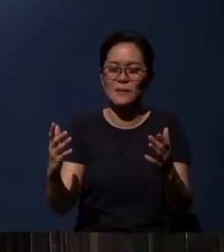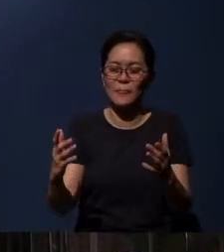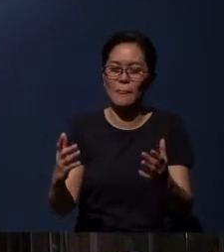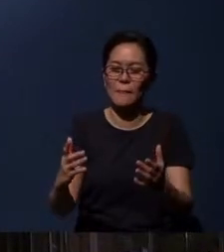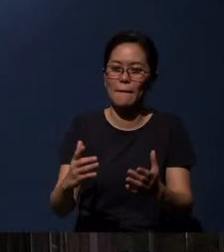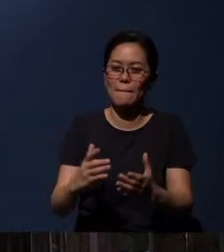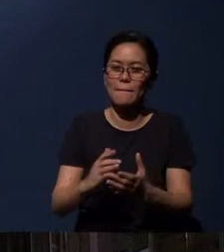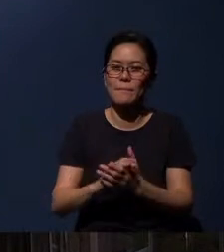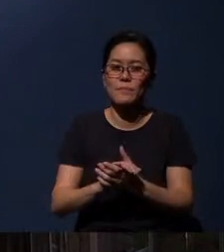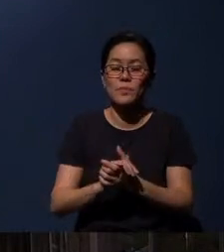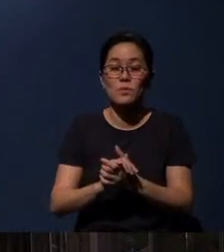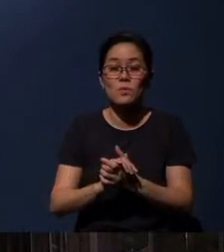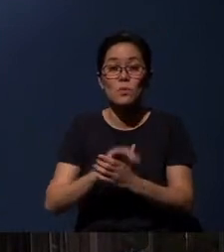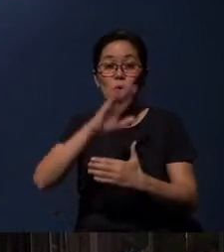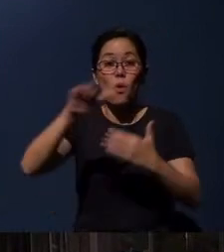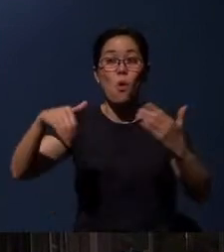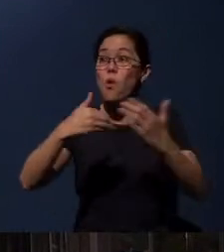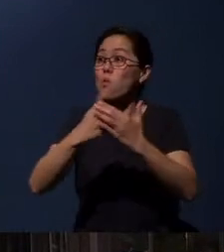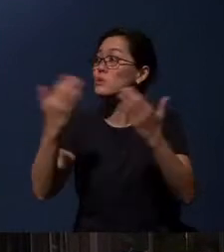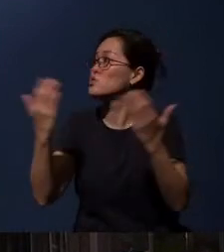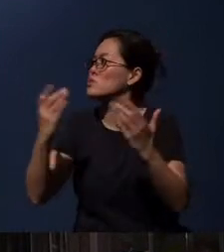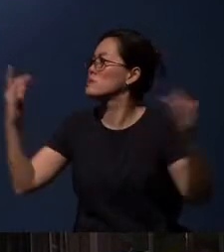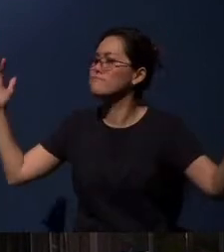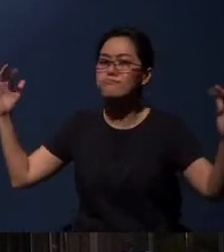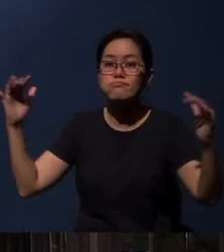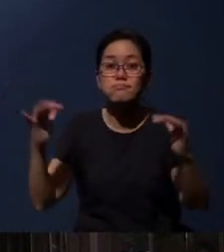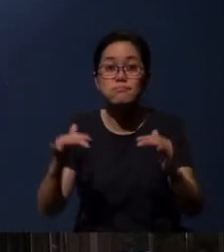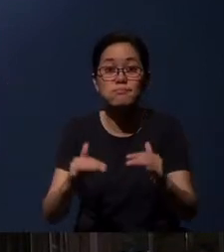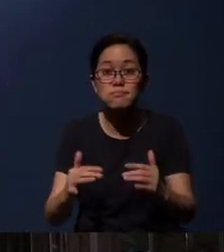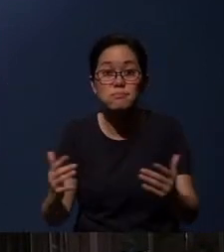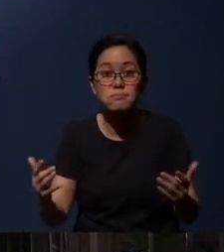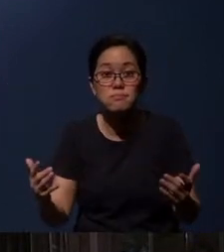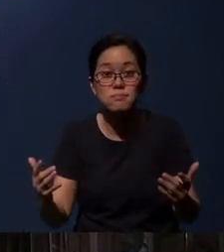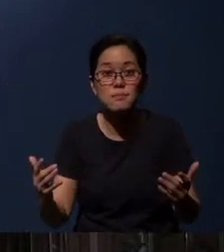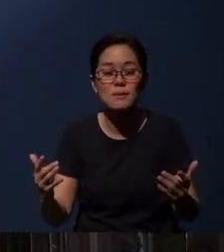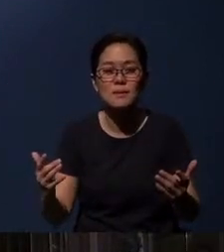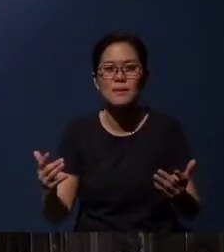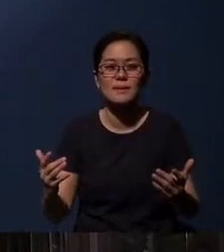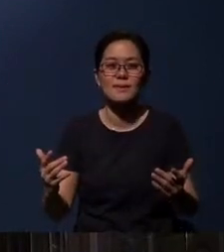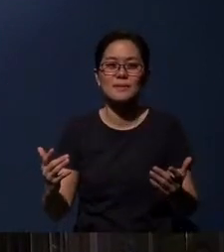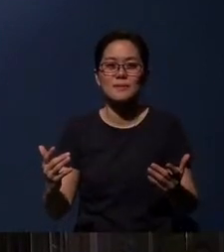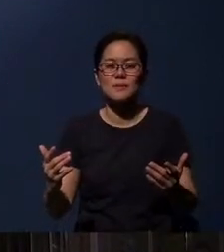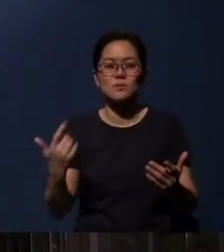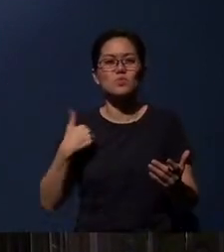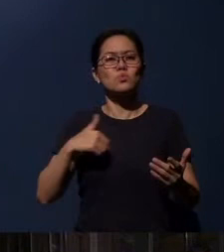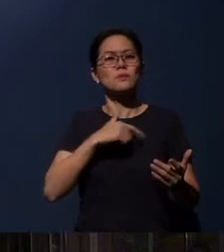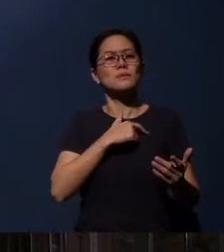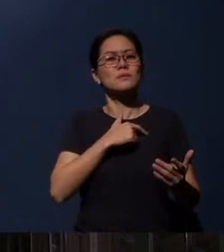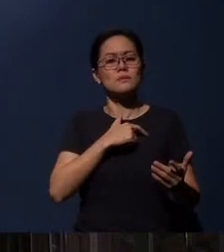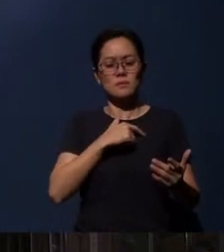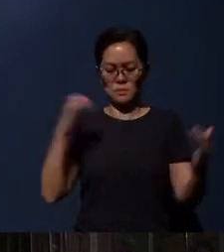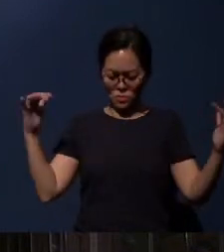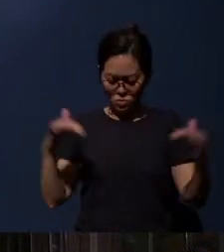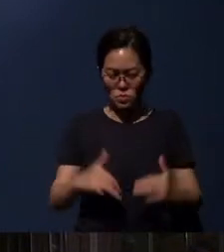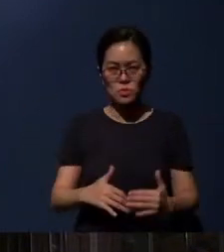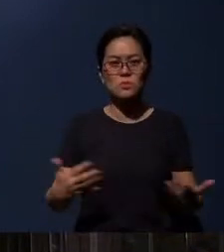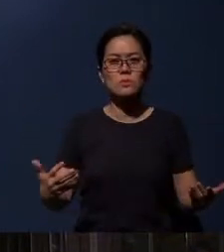All who gather here, we gather here by Your grace.